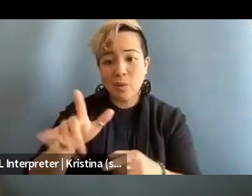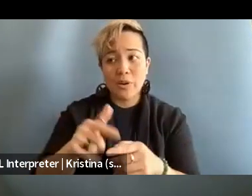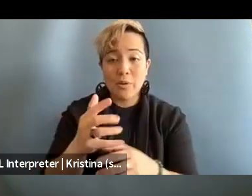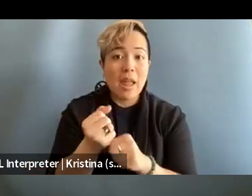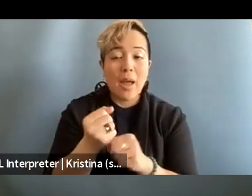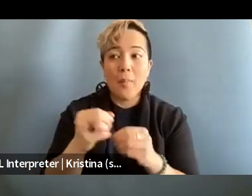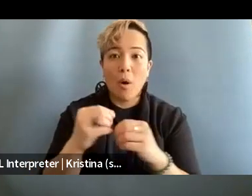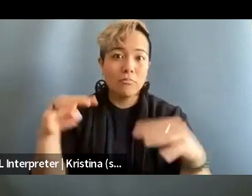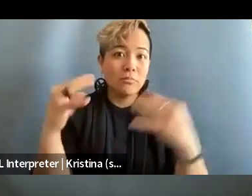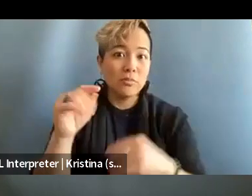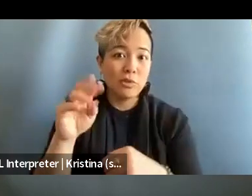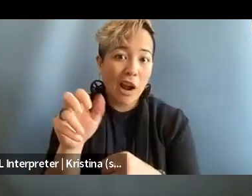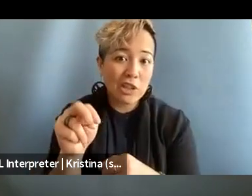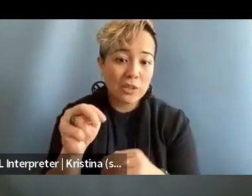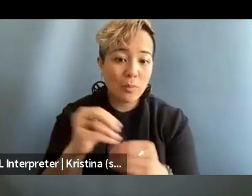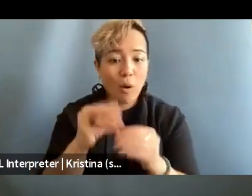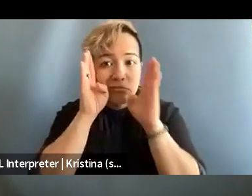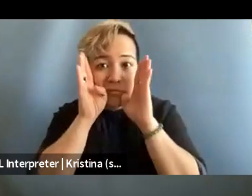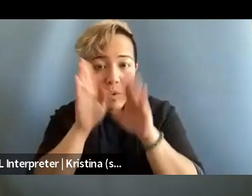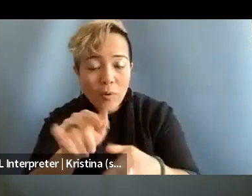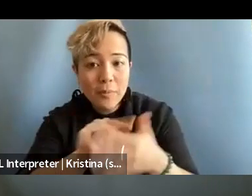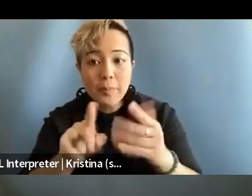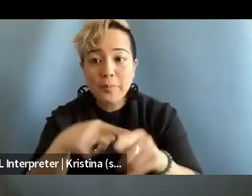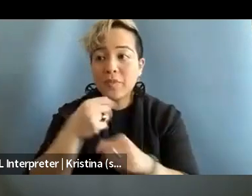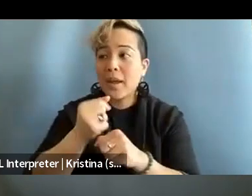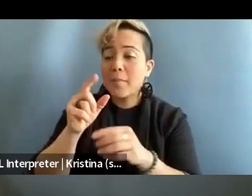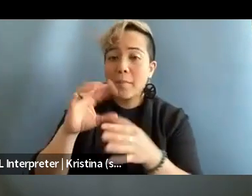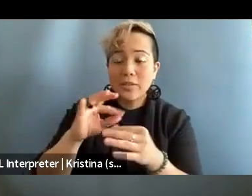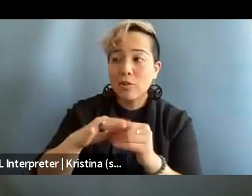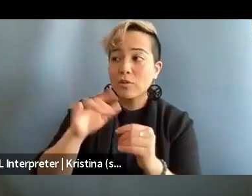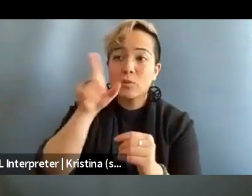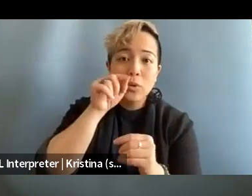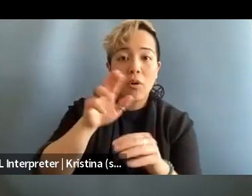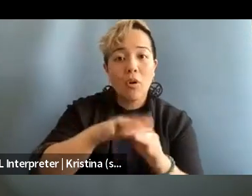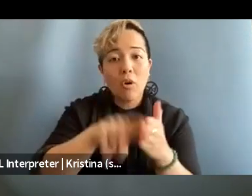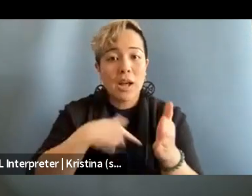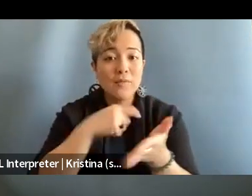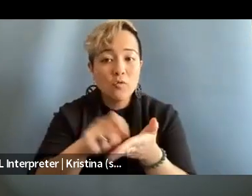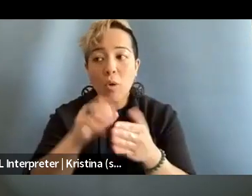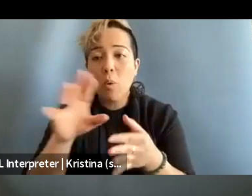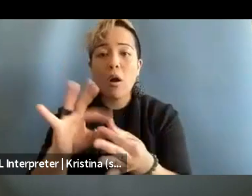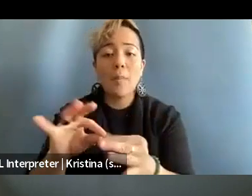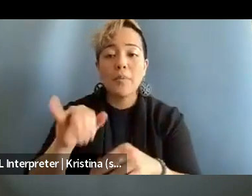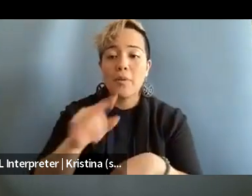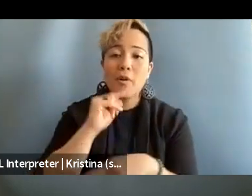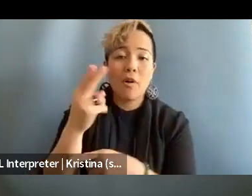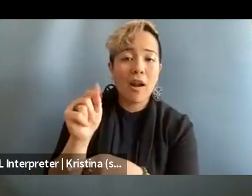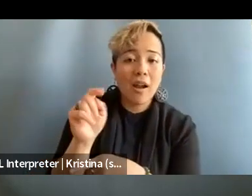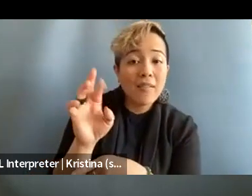So when you get, like, when I get messages on Twitter on articles that I've written or comments that are like hateful,